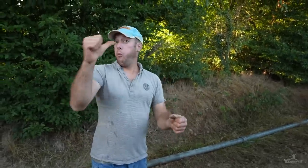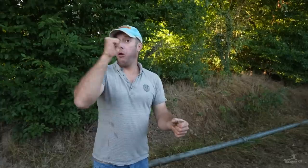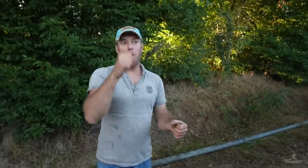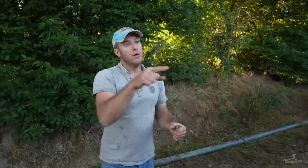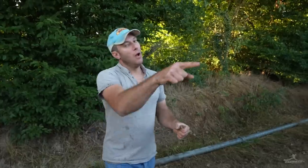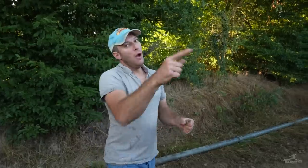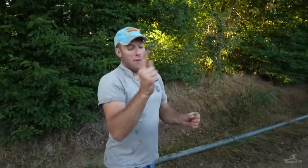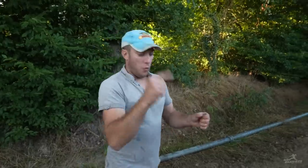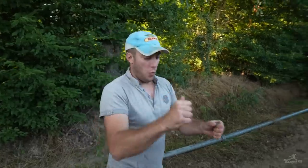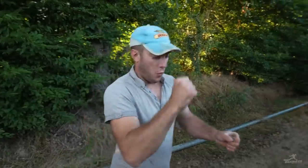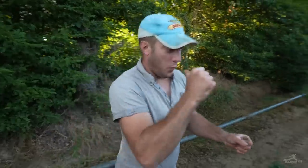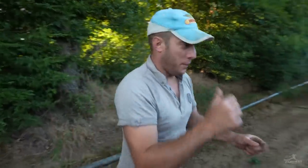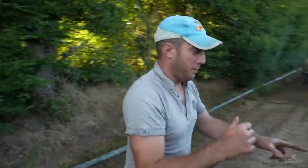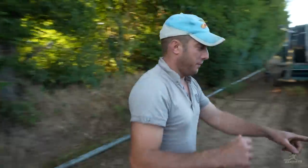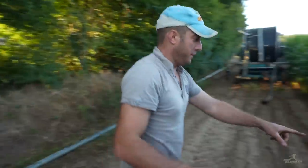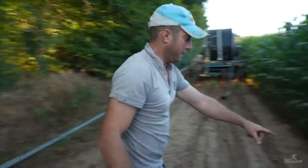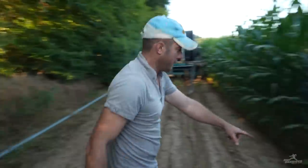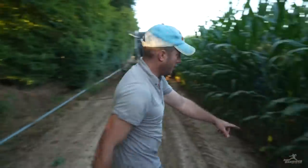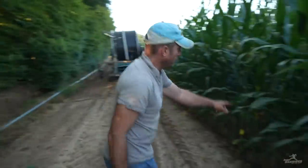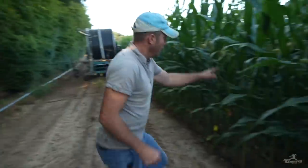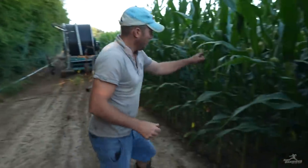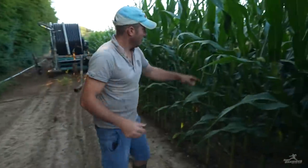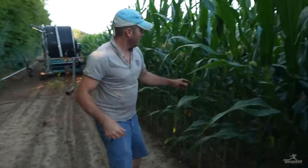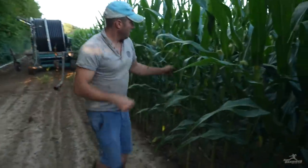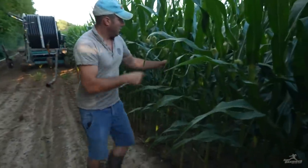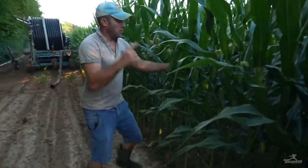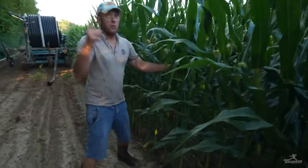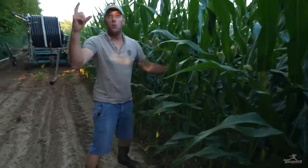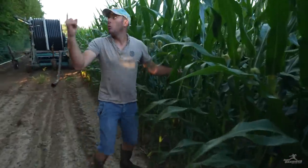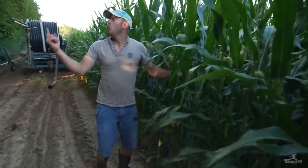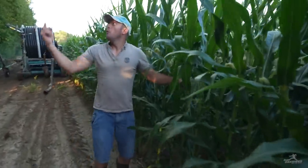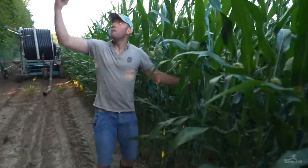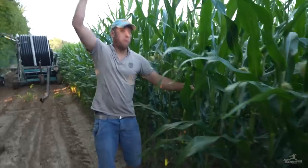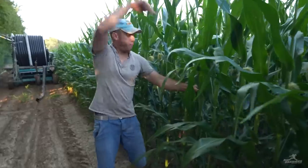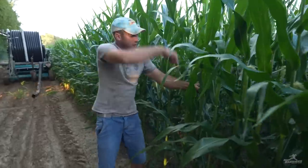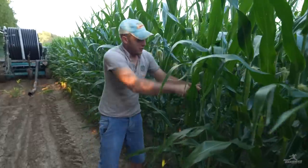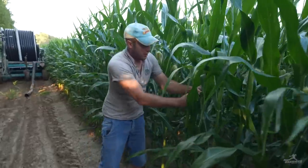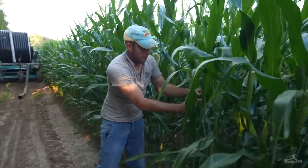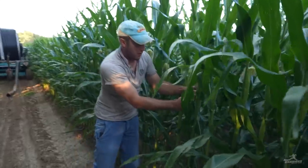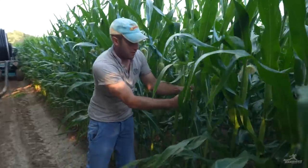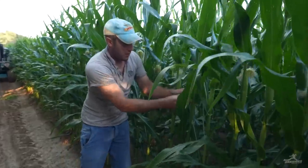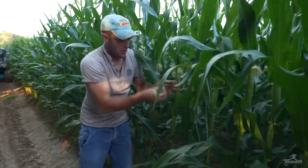They always have to drink. When the sun comes overhead,